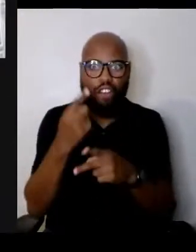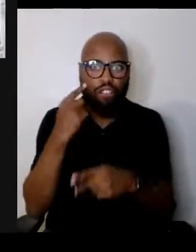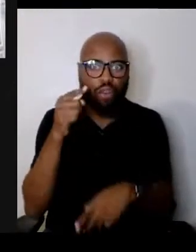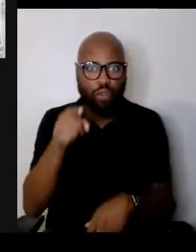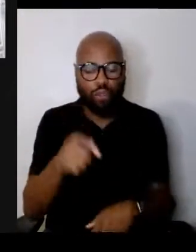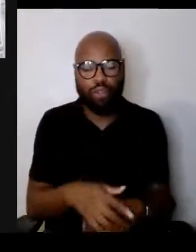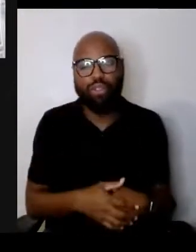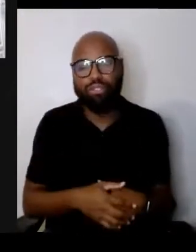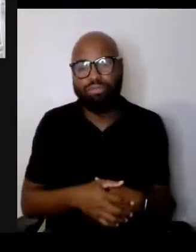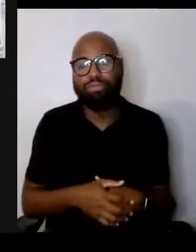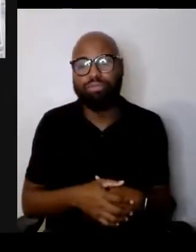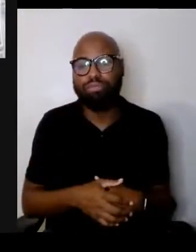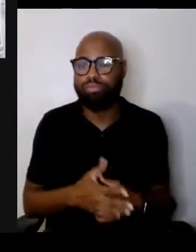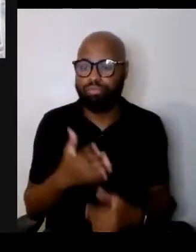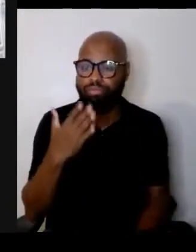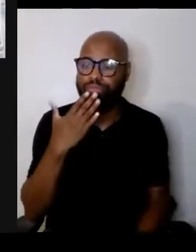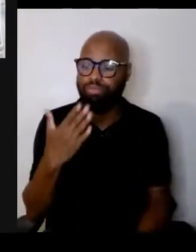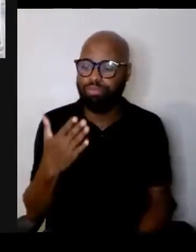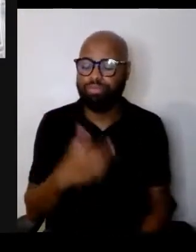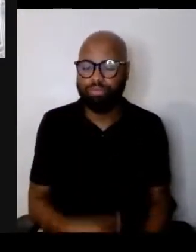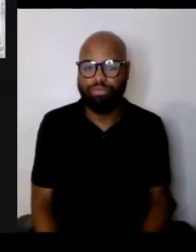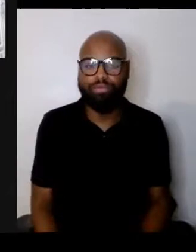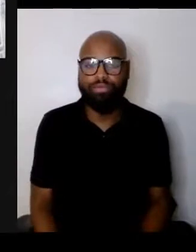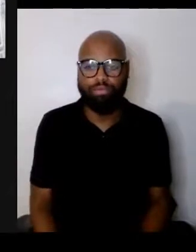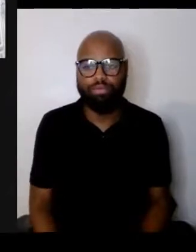Thank you. Distresses me a lot